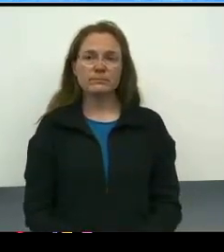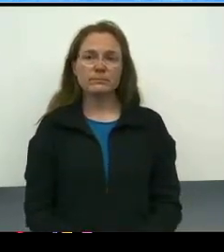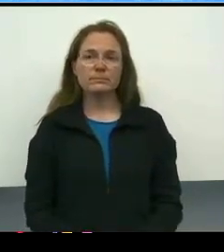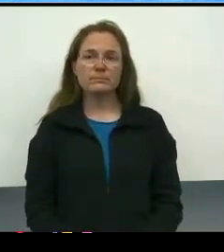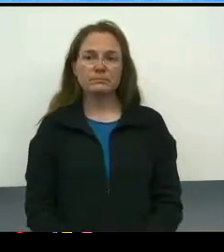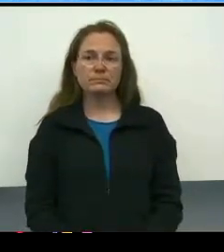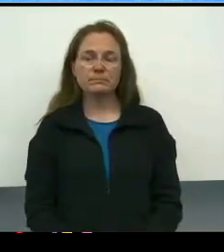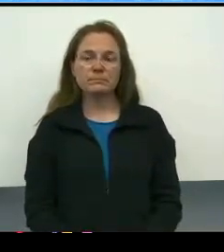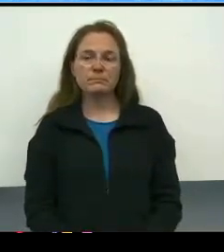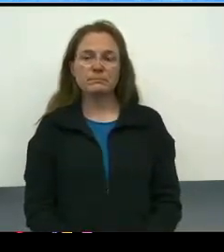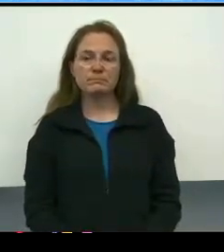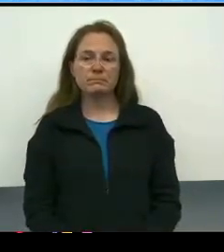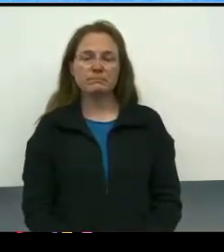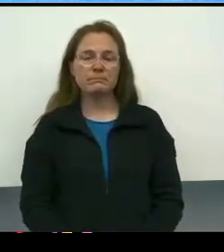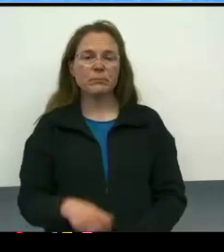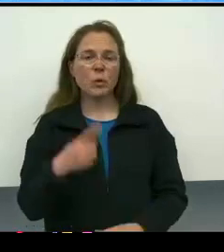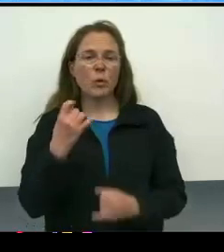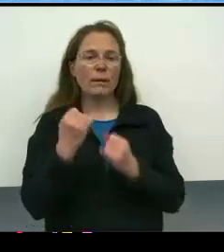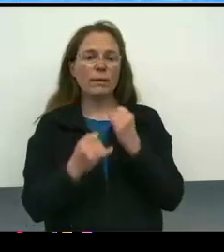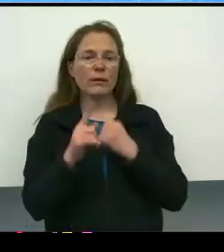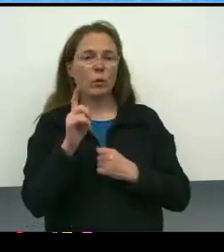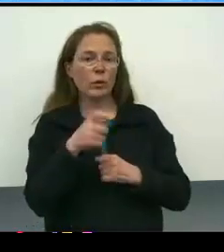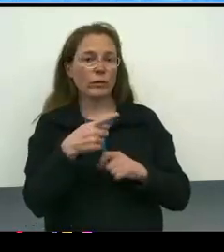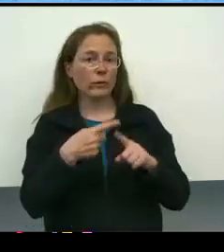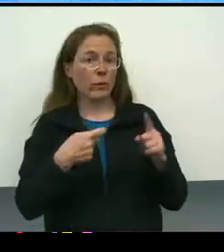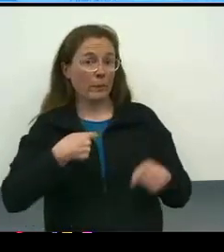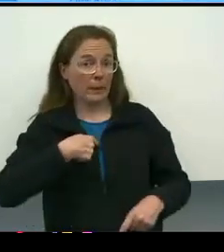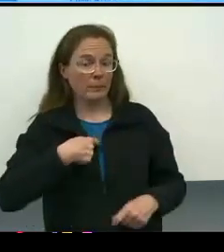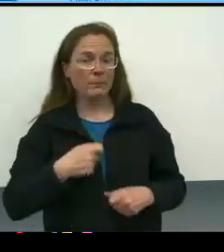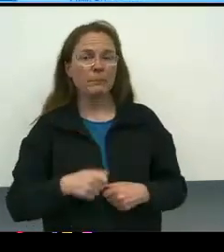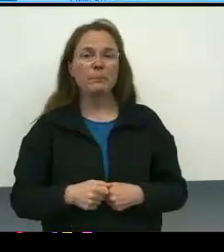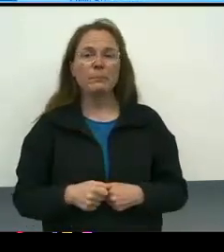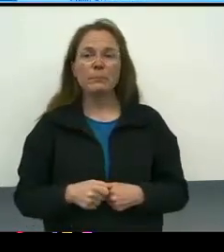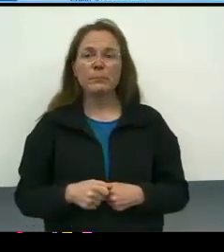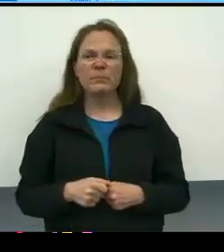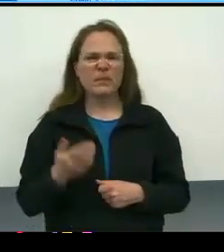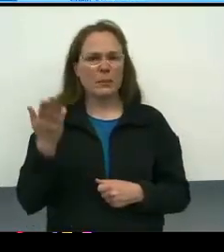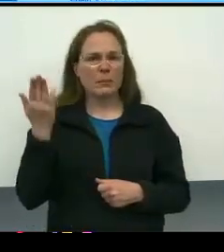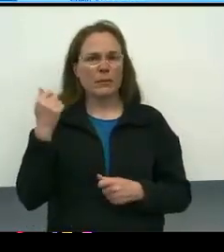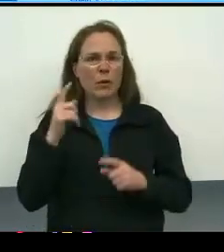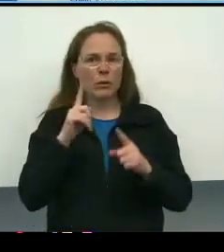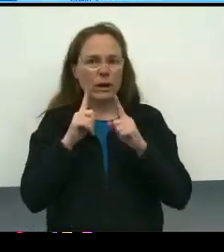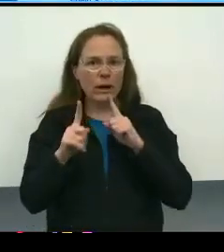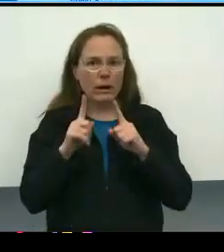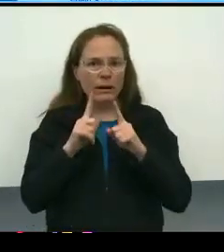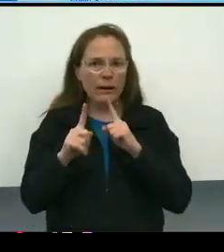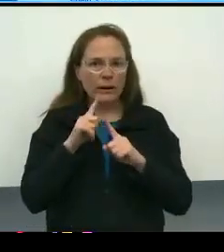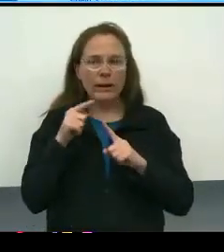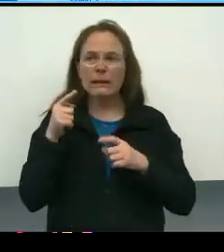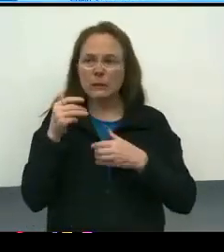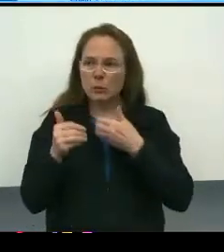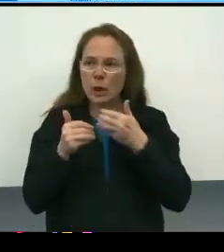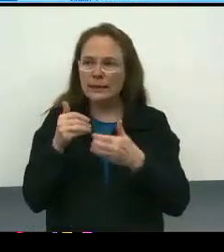I guess one last question then for me. So we were talking earlier, it's a process, it's a journey.